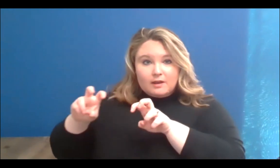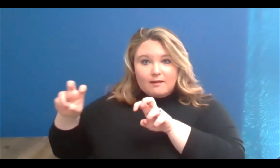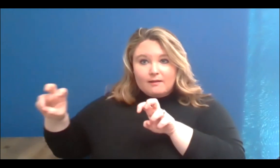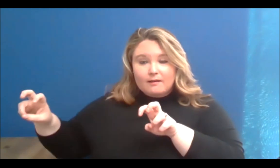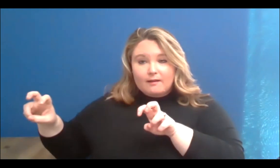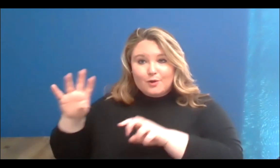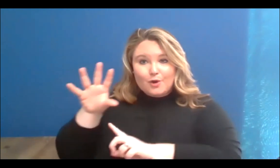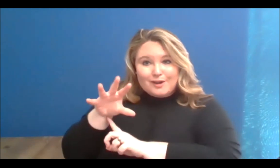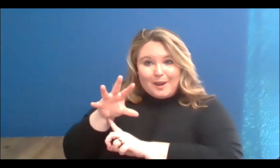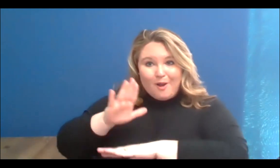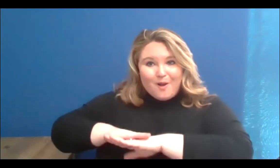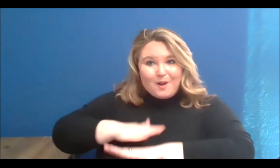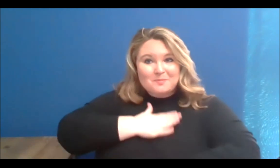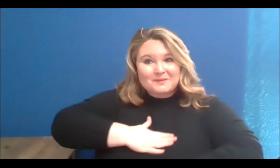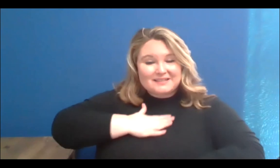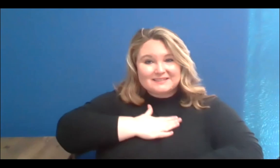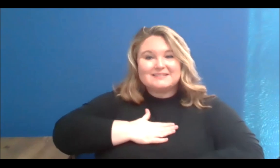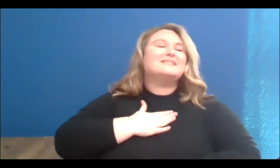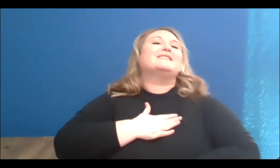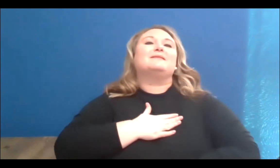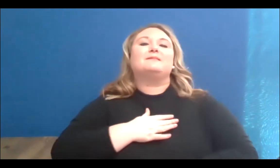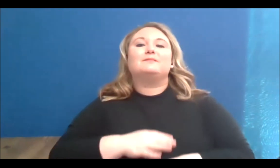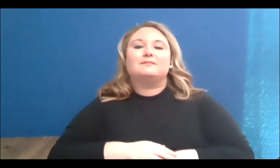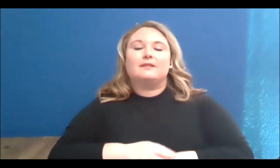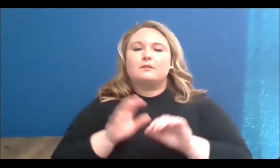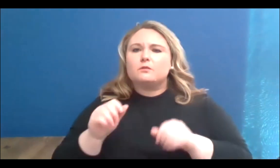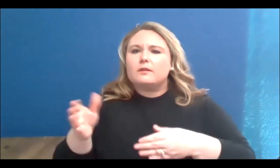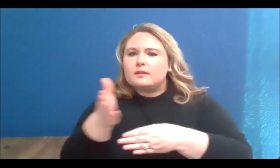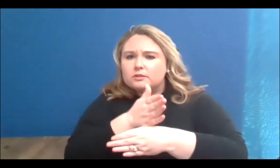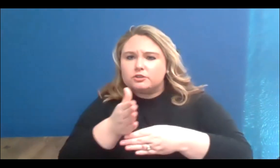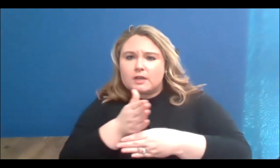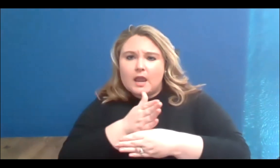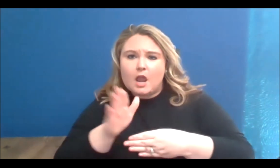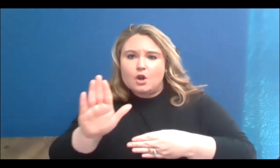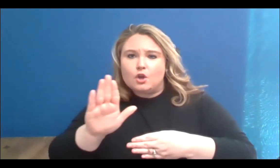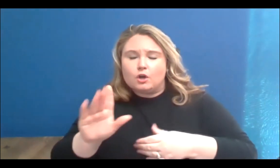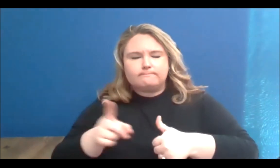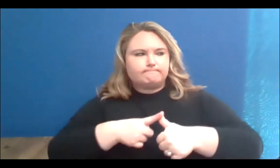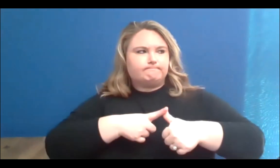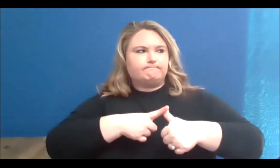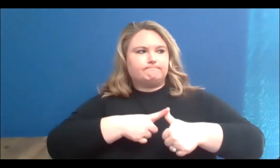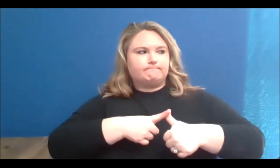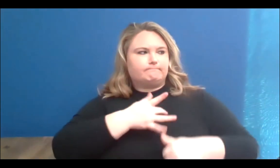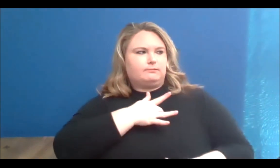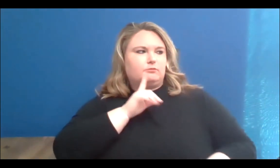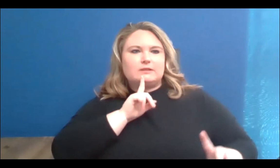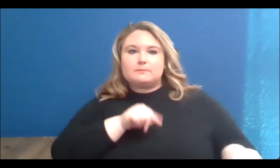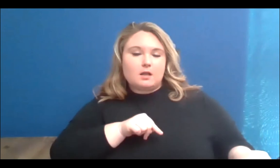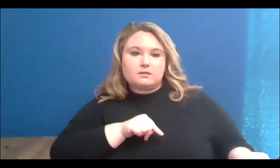your initial responses to this intersection. And of course, whoever